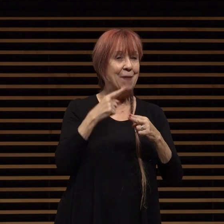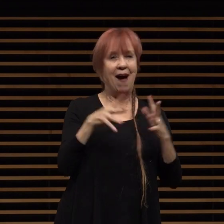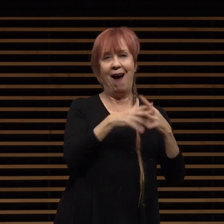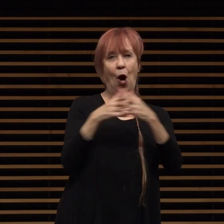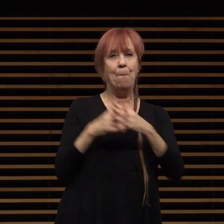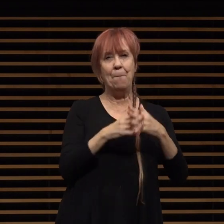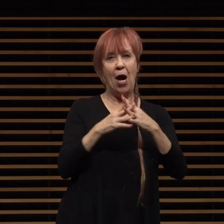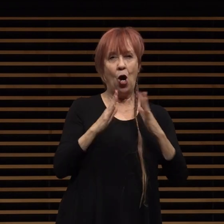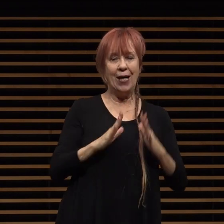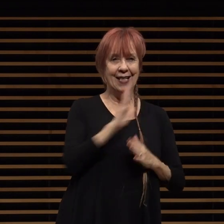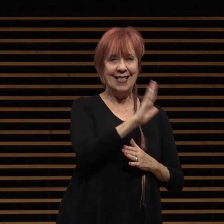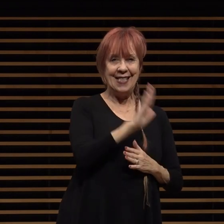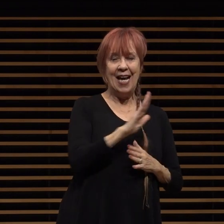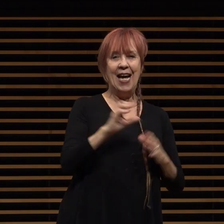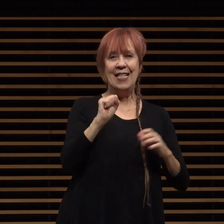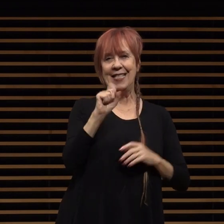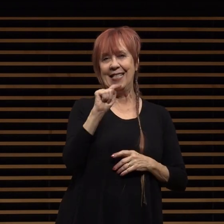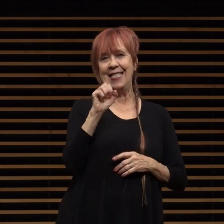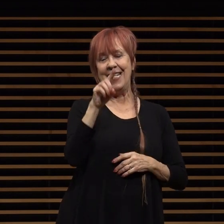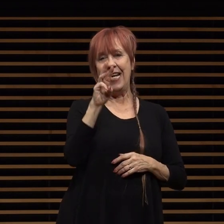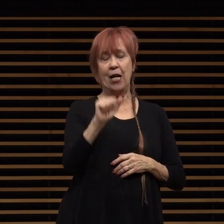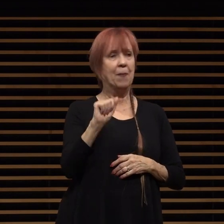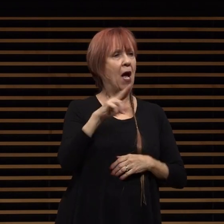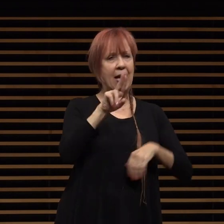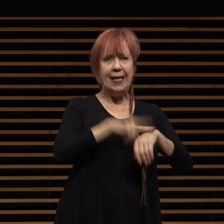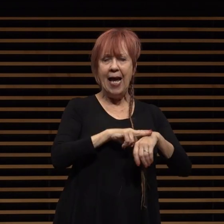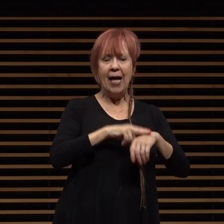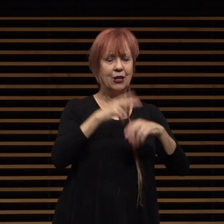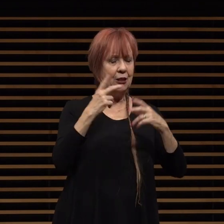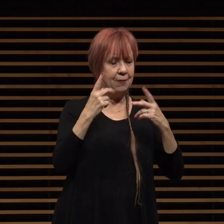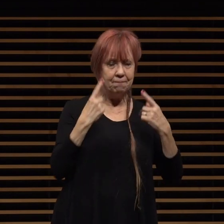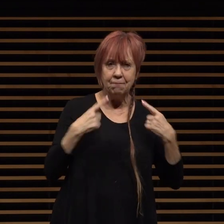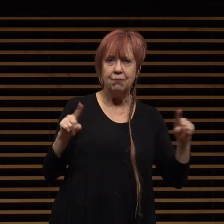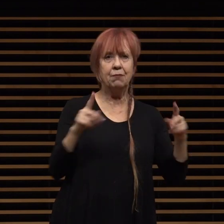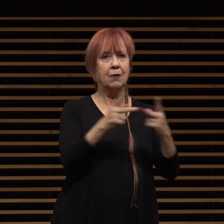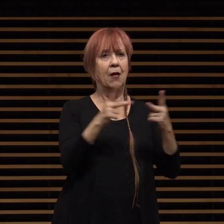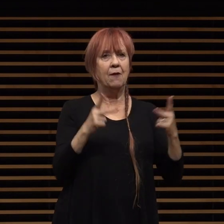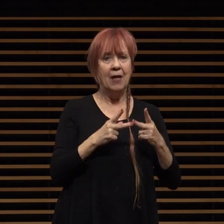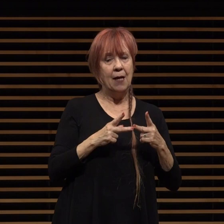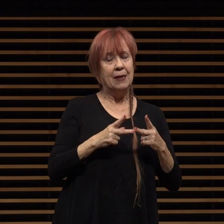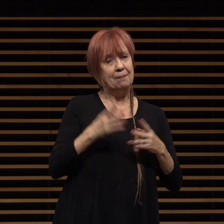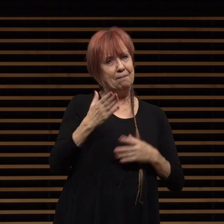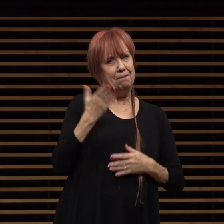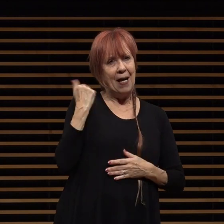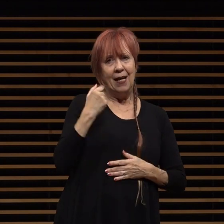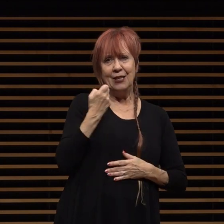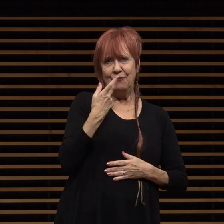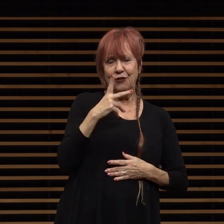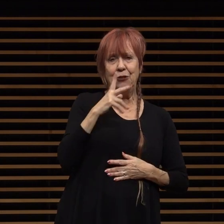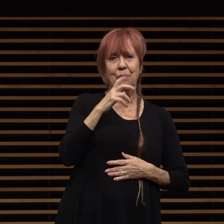historic landmark that has faced adversity in the last several years